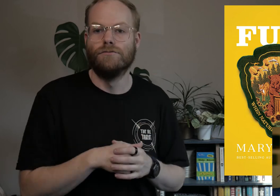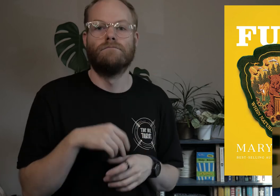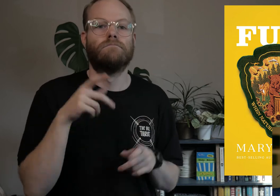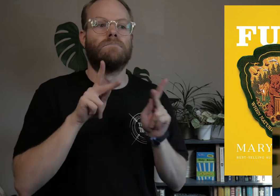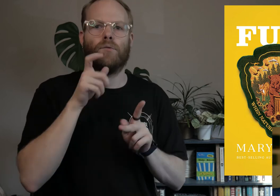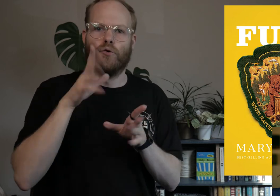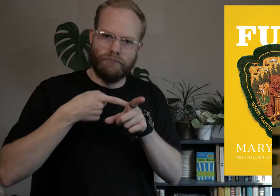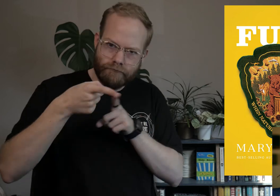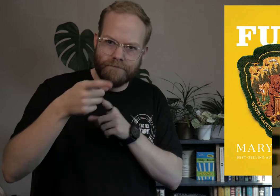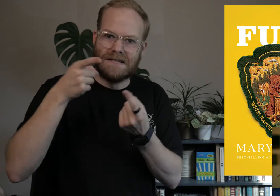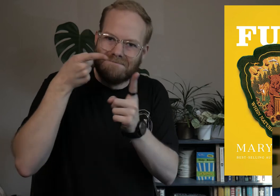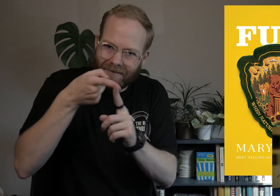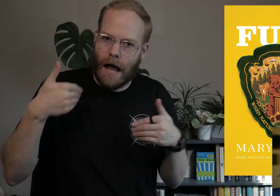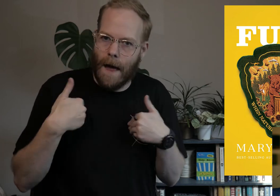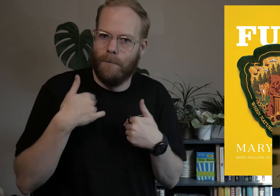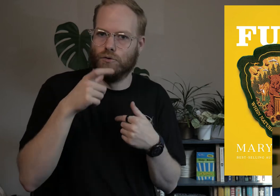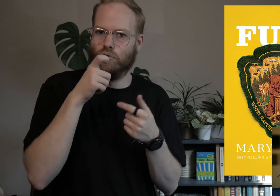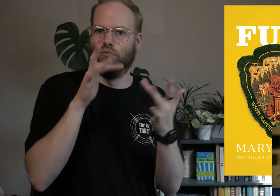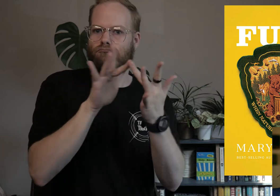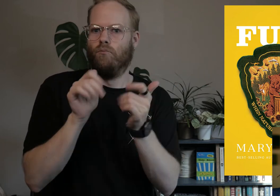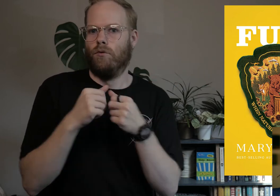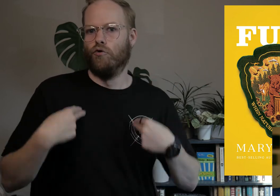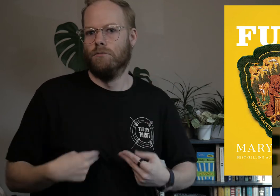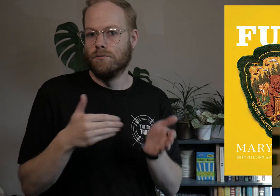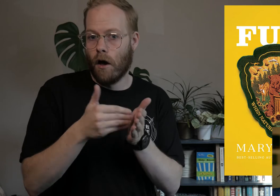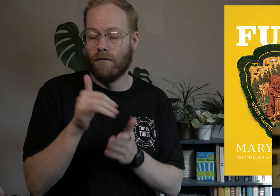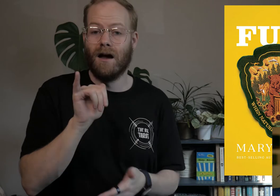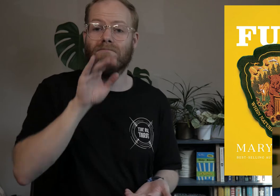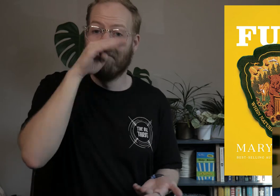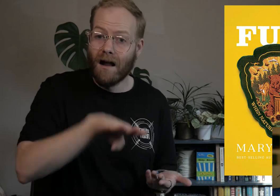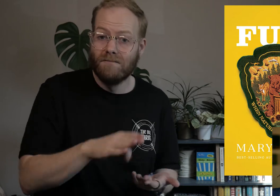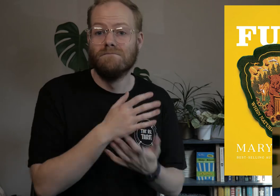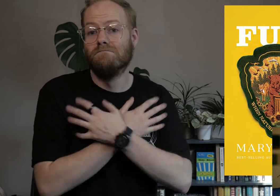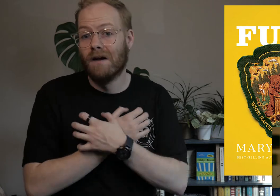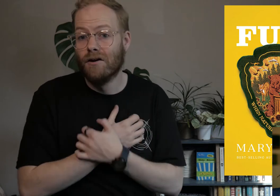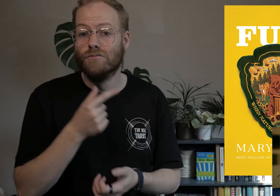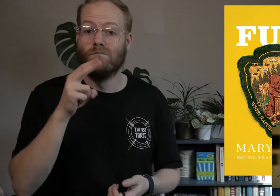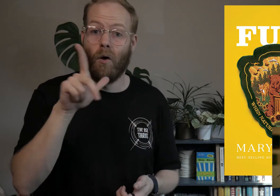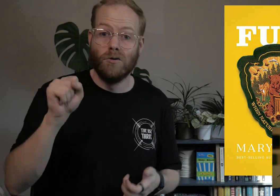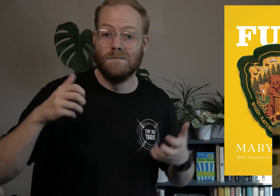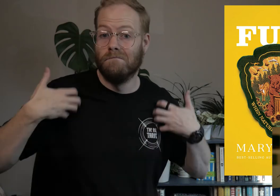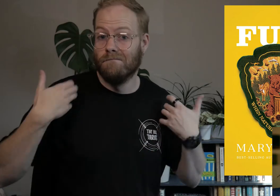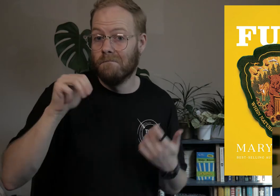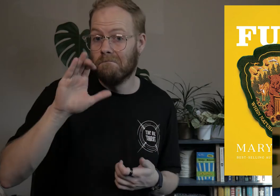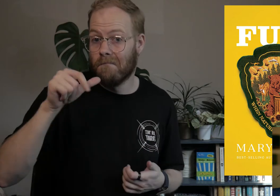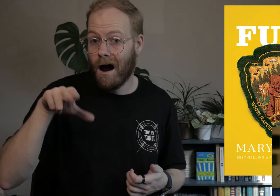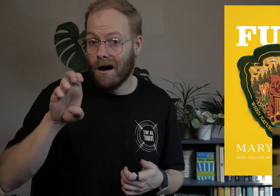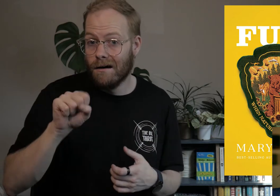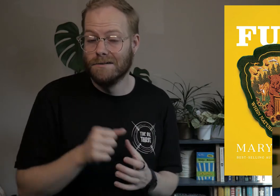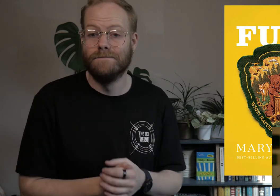people who specialize in specific animals that come into contact with humans often like elephants, bears, gulls, macaques.